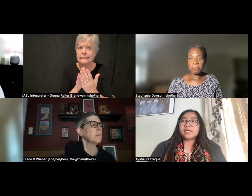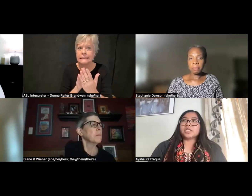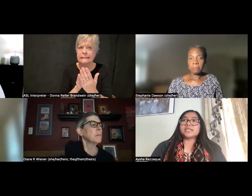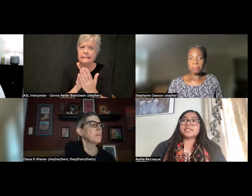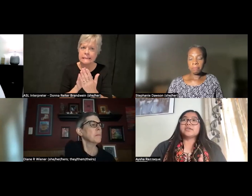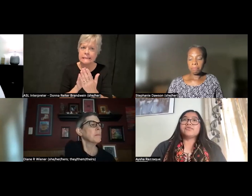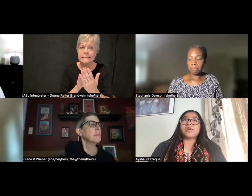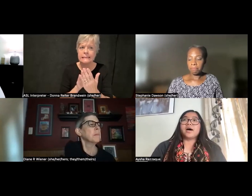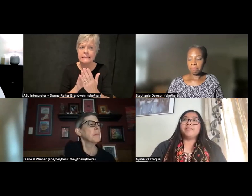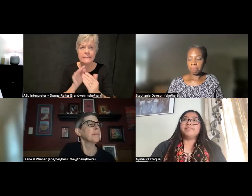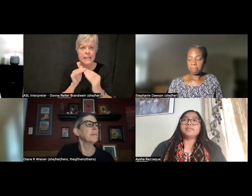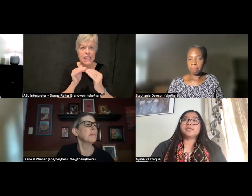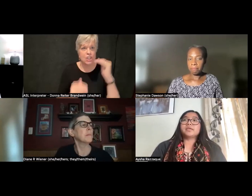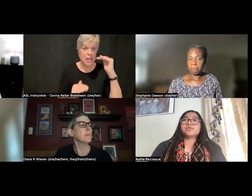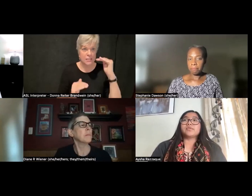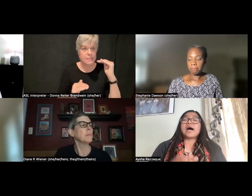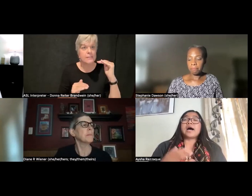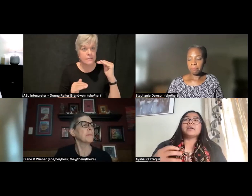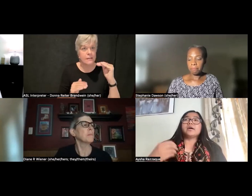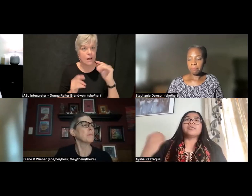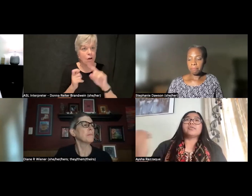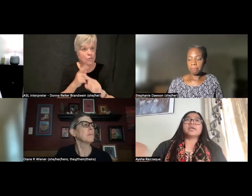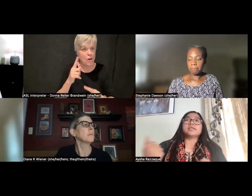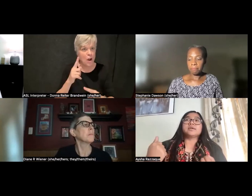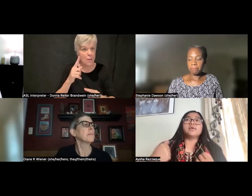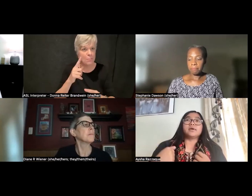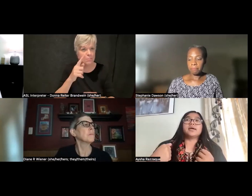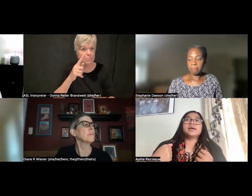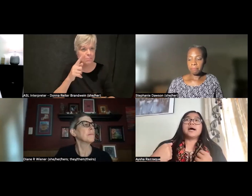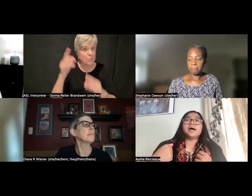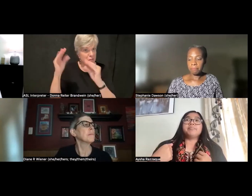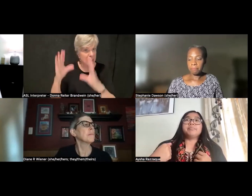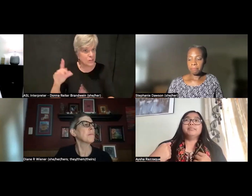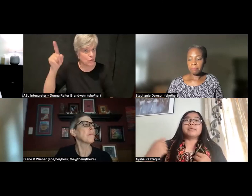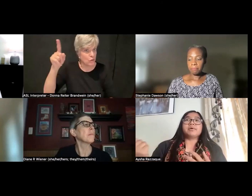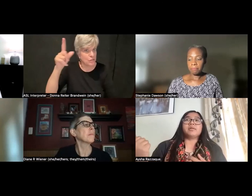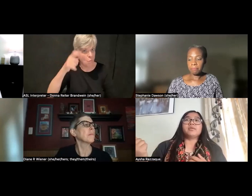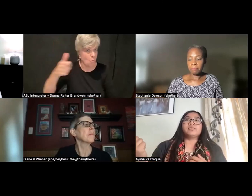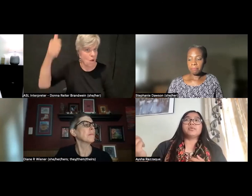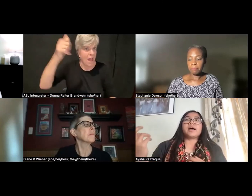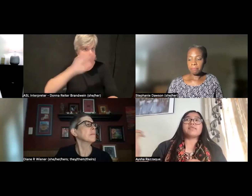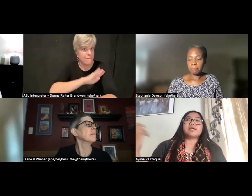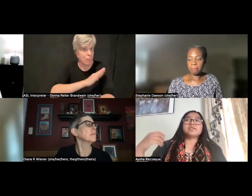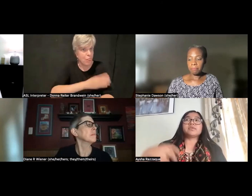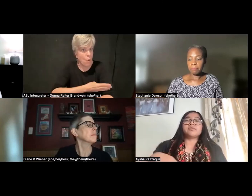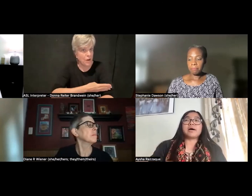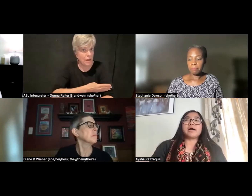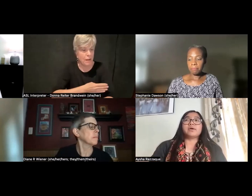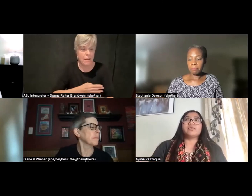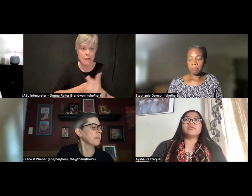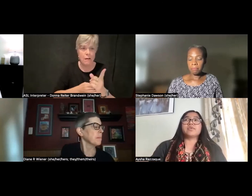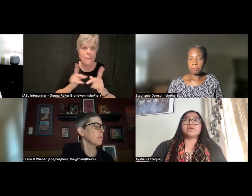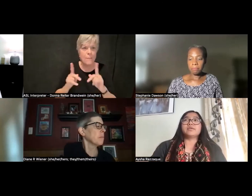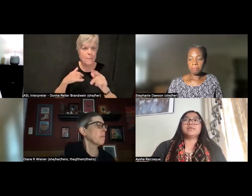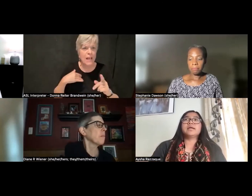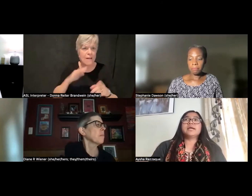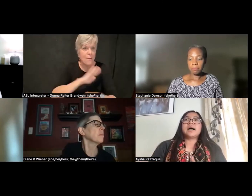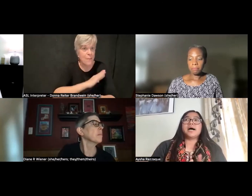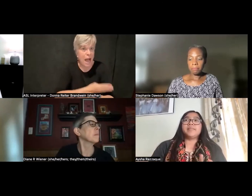injustices from sort of higher authorities or people who have any sort of power over you,